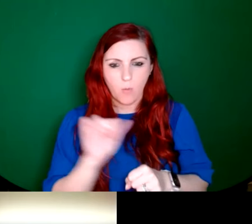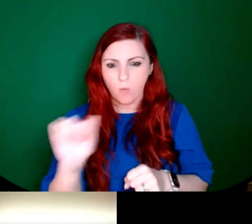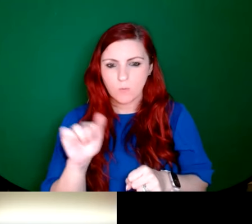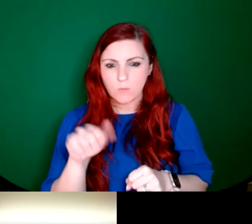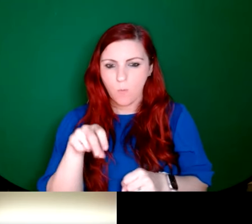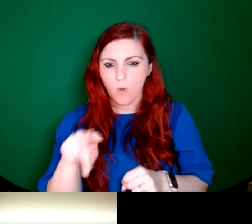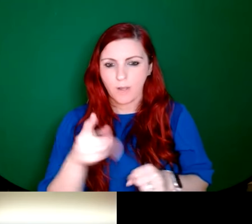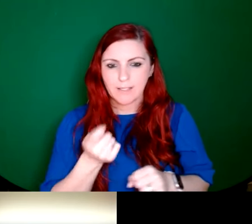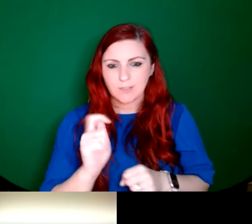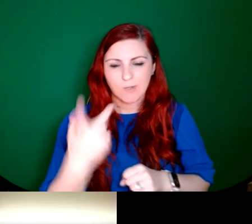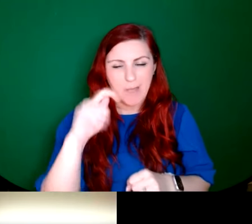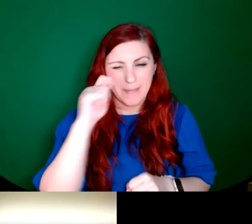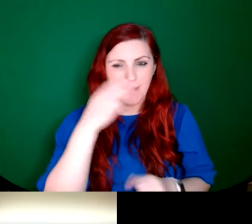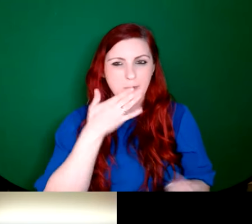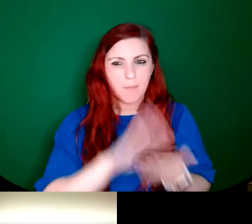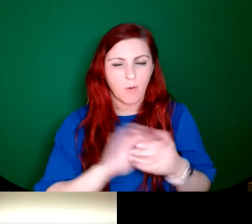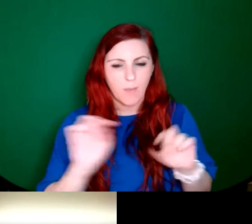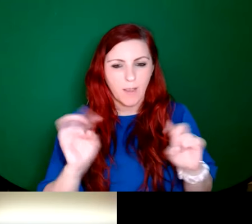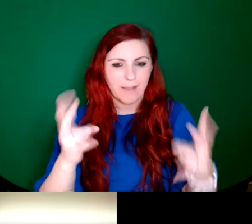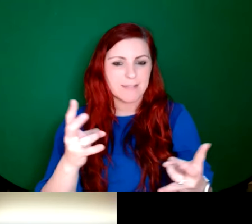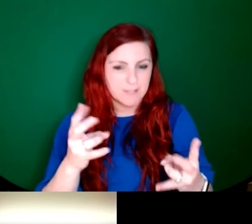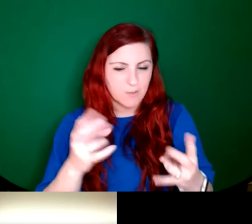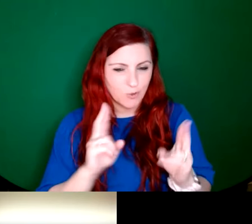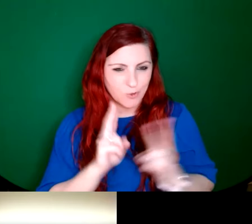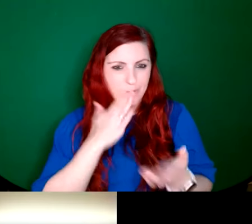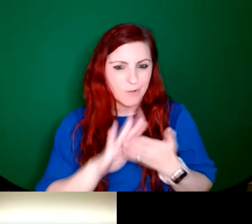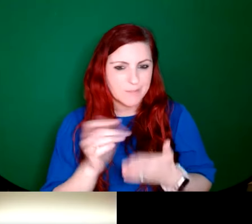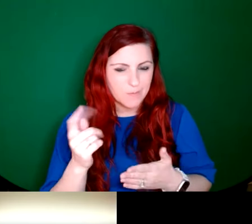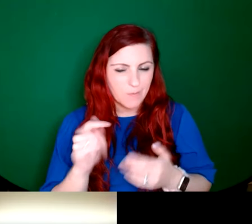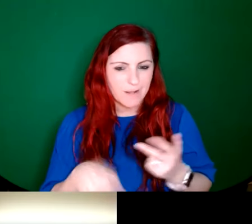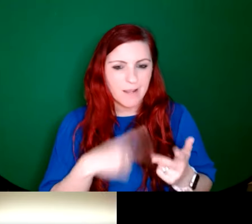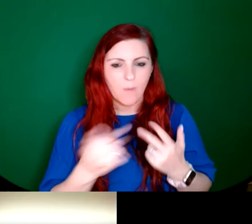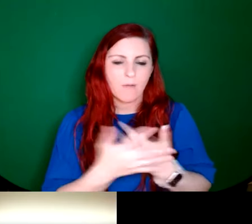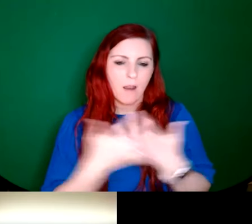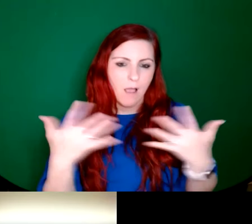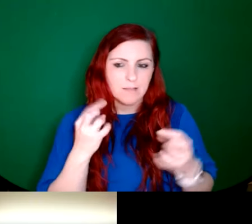quite fast. So get onto the site soon. Now we've lots of questions coming in.